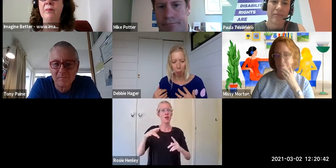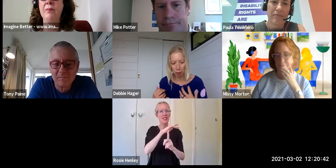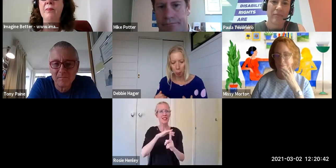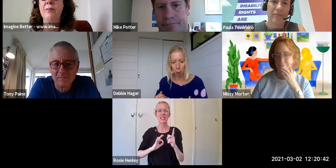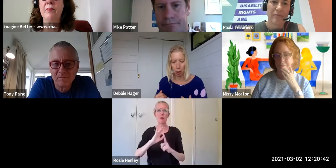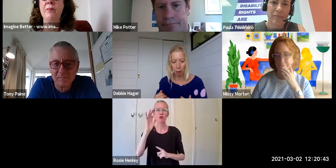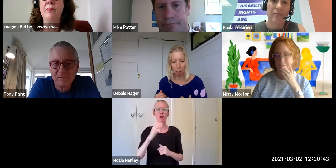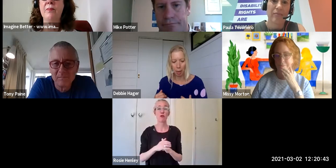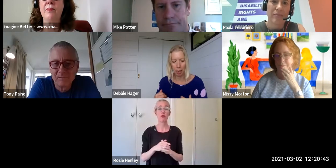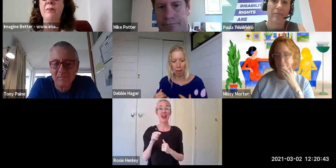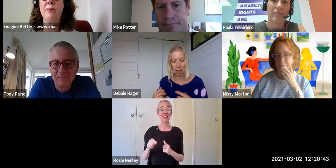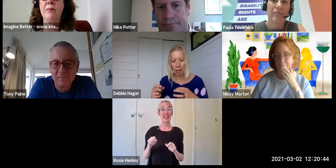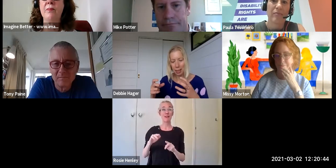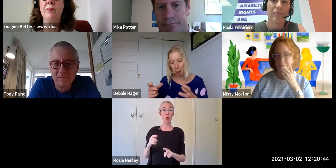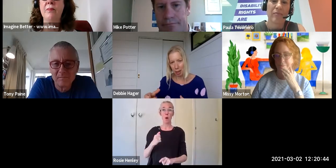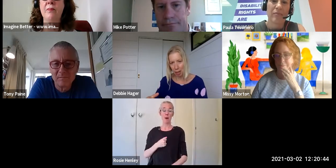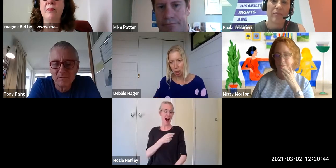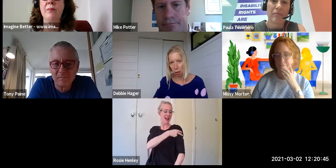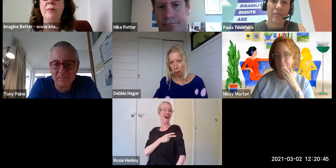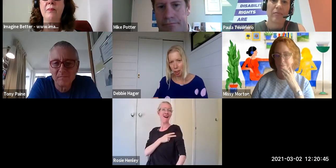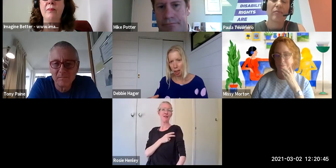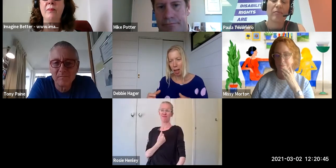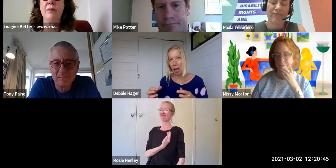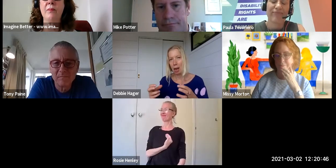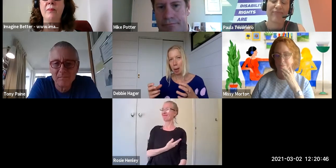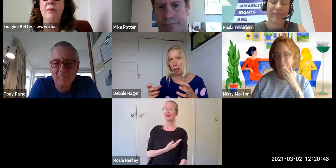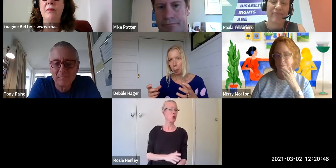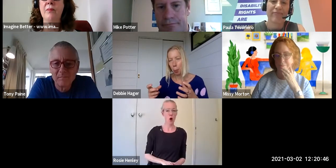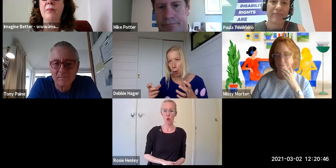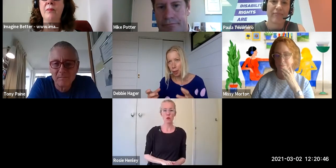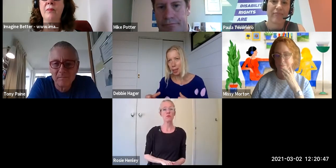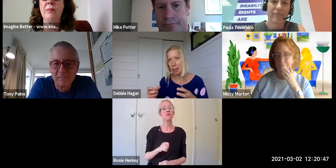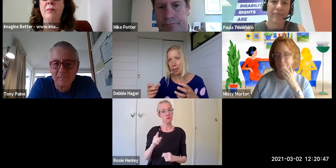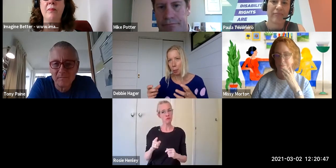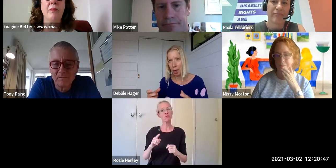what's important about me. It's about the issues and about the processes that we need